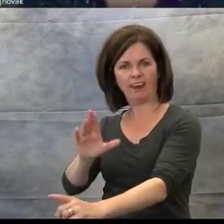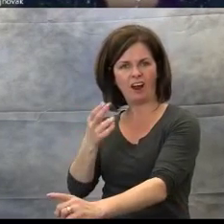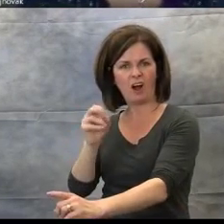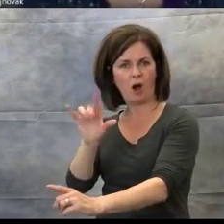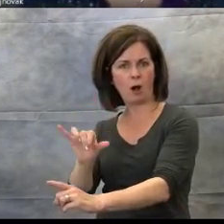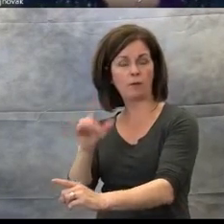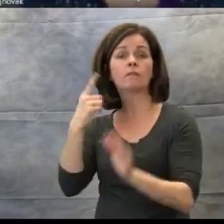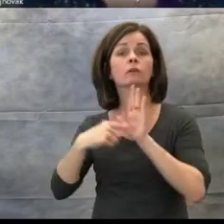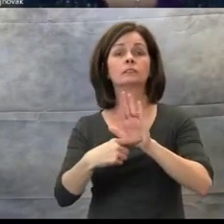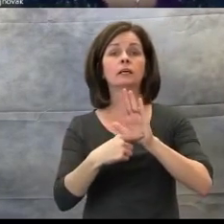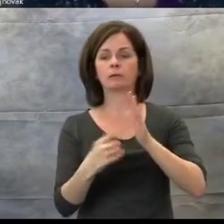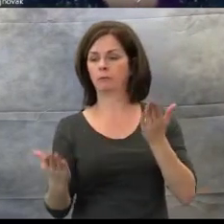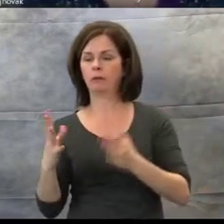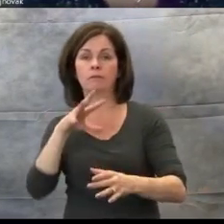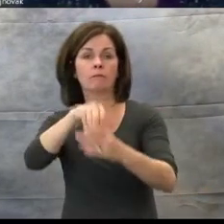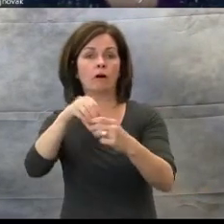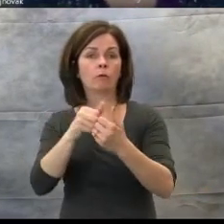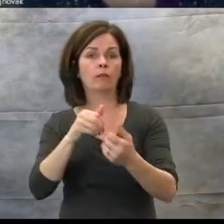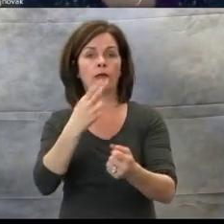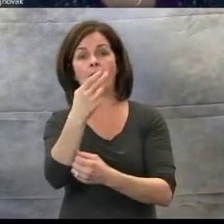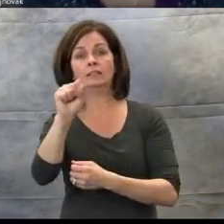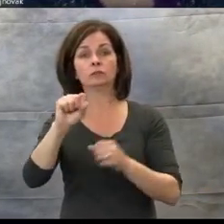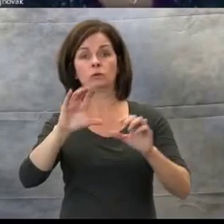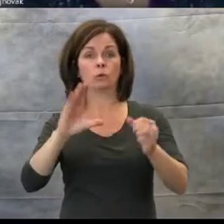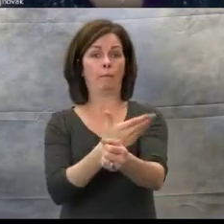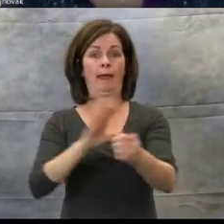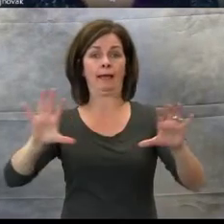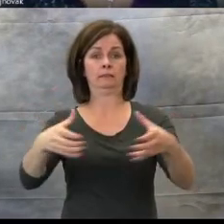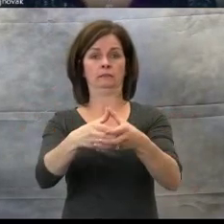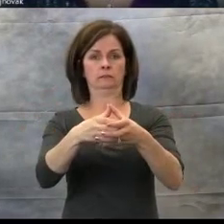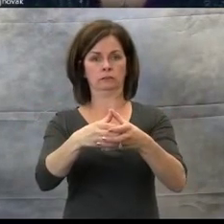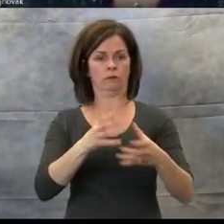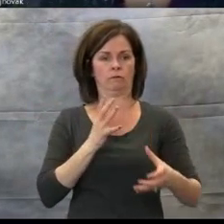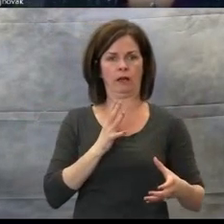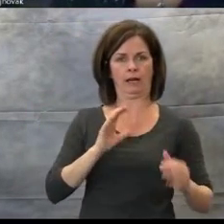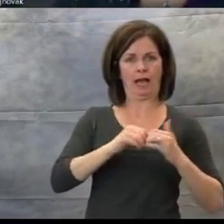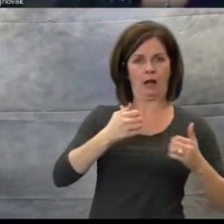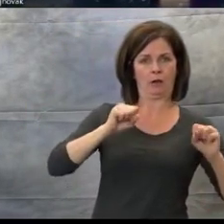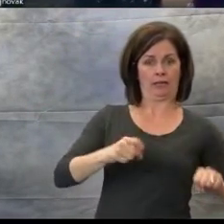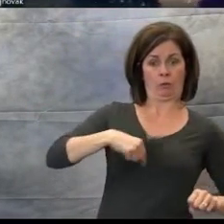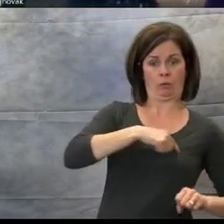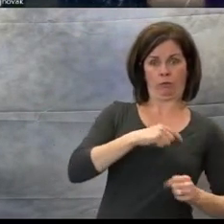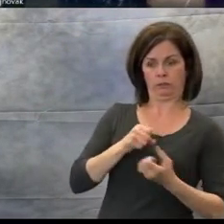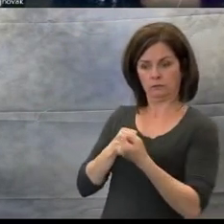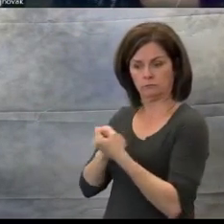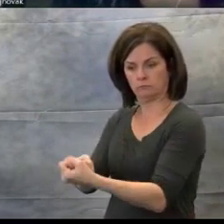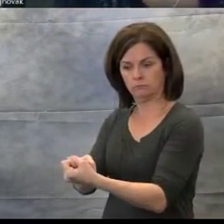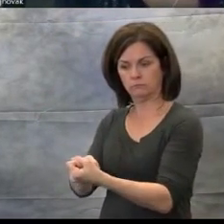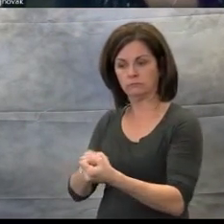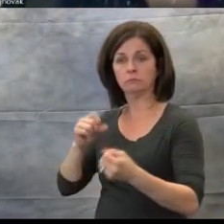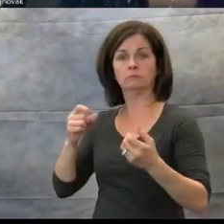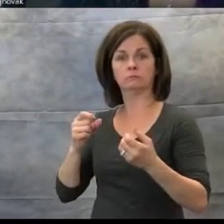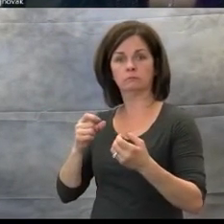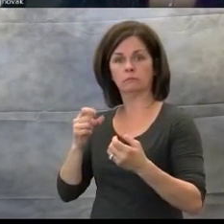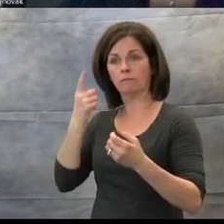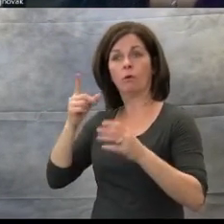what can we do to support them in continuing this pursuit after high school, rather than putting the flute or instrument in the closet?